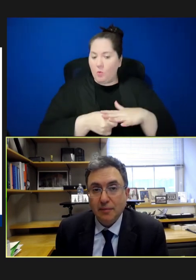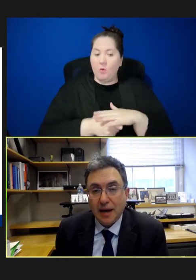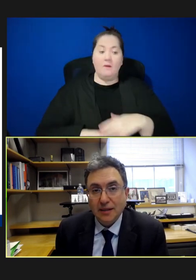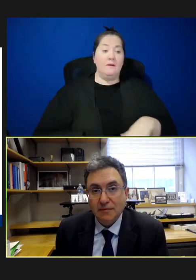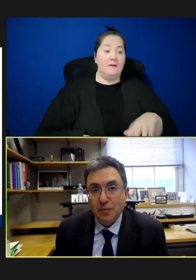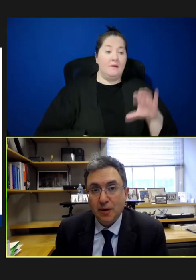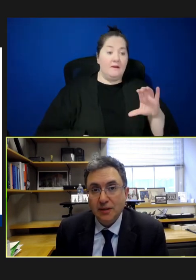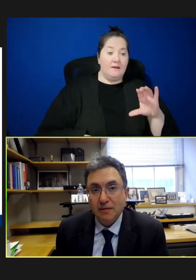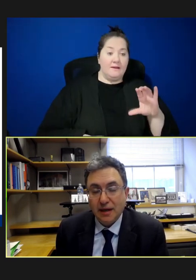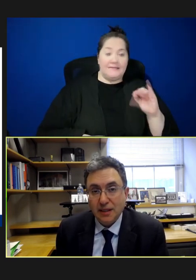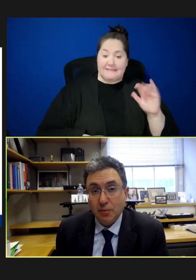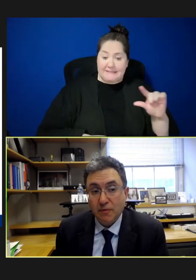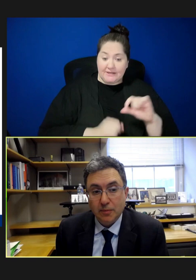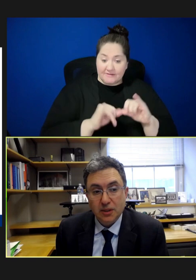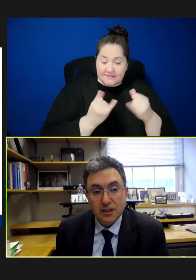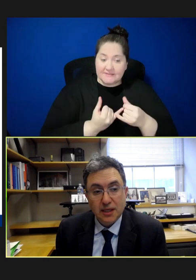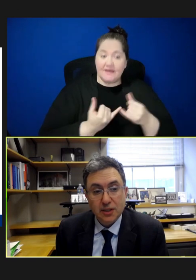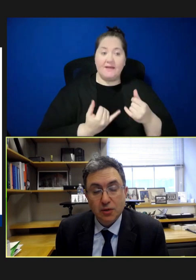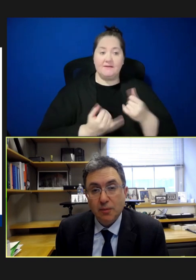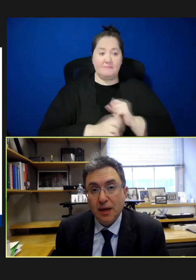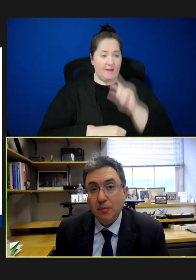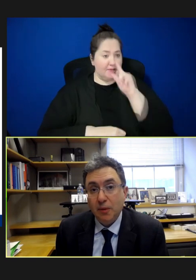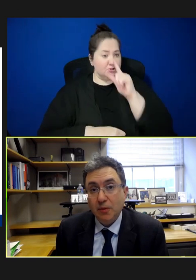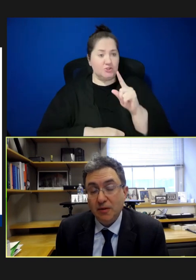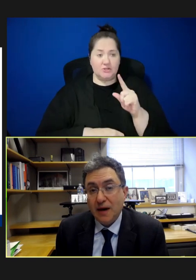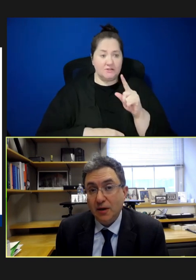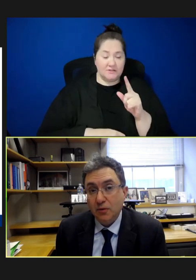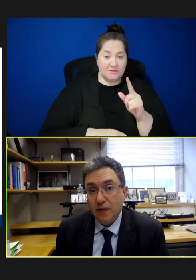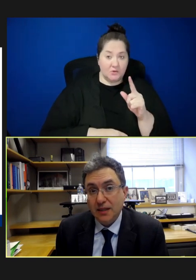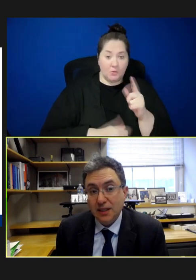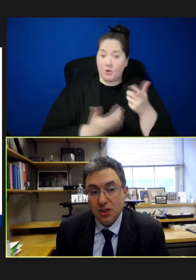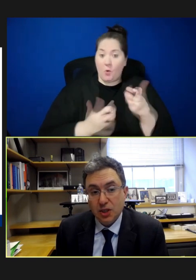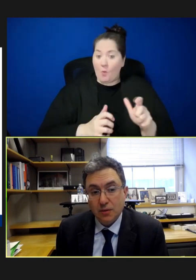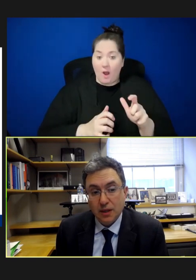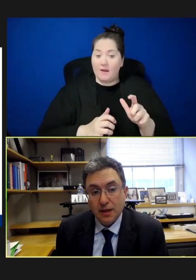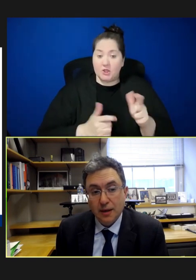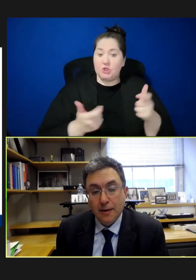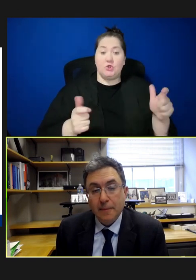massive outbreaks of vaccine-preventable disease to remind people the value of vaccines generally,